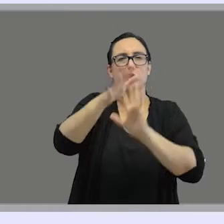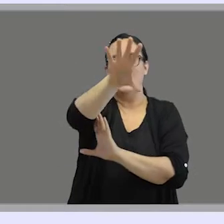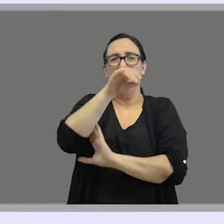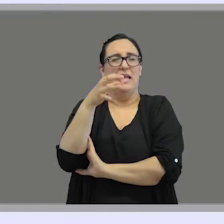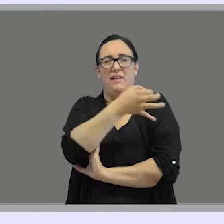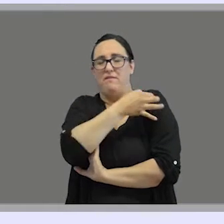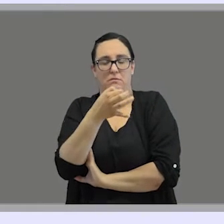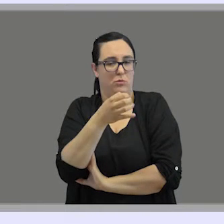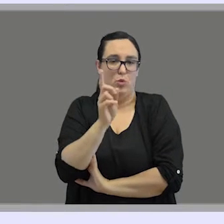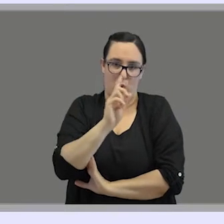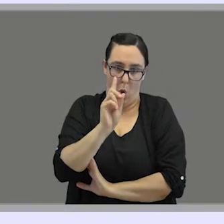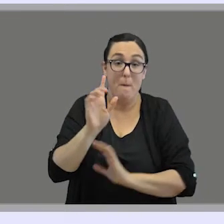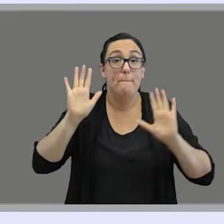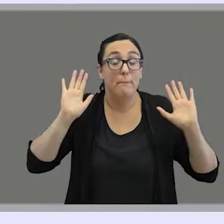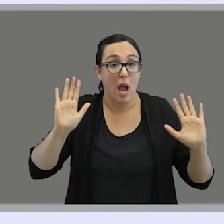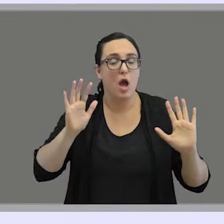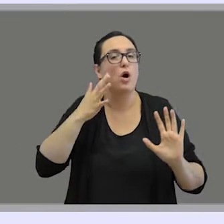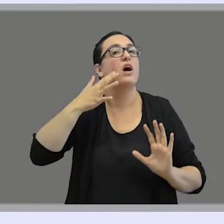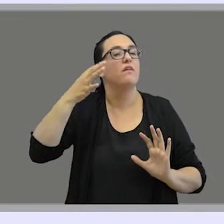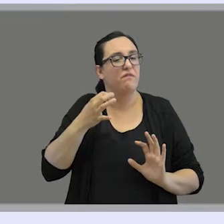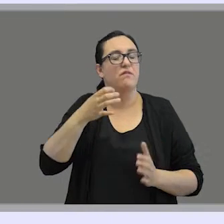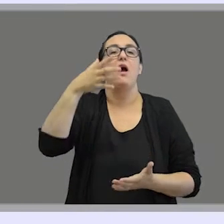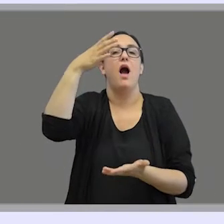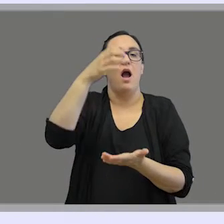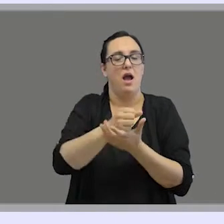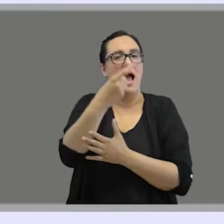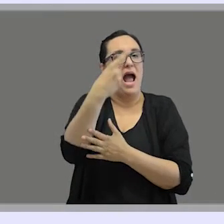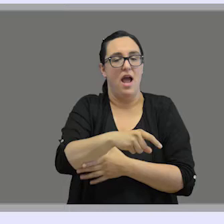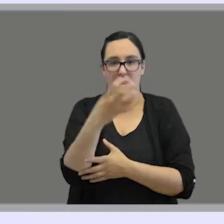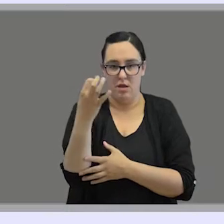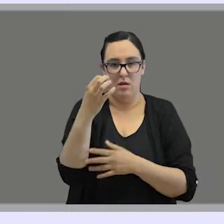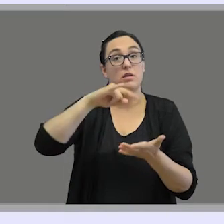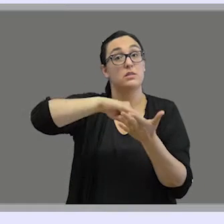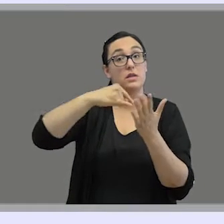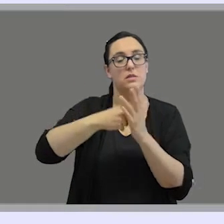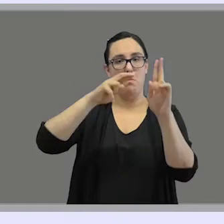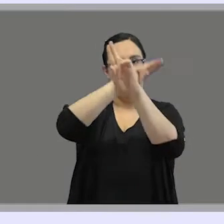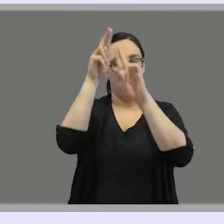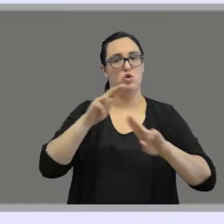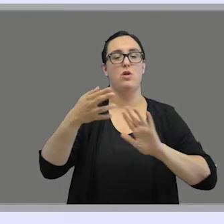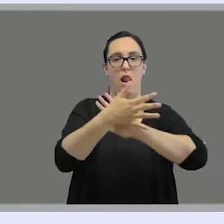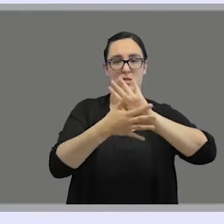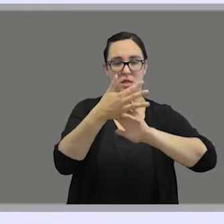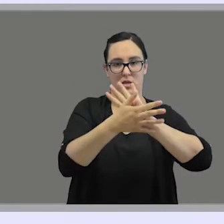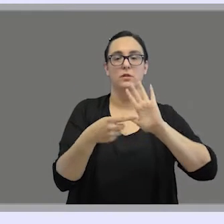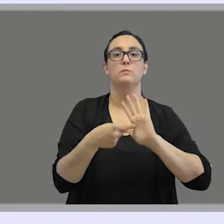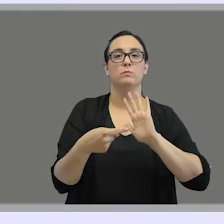but there is an international sign system. This international sign system